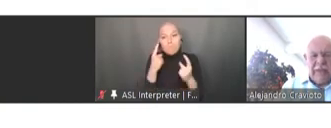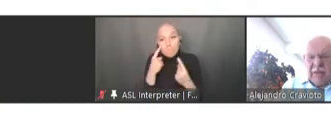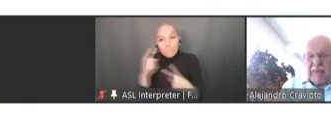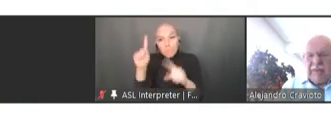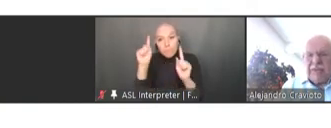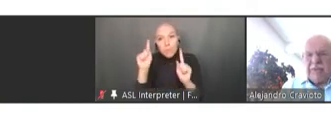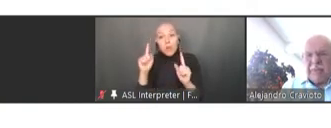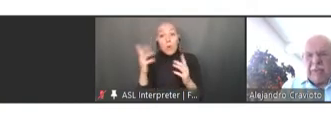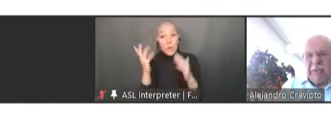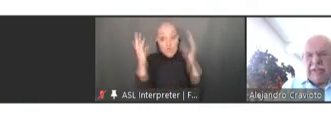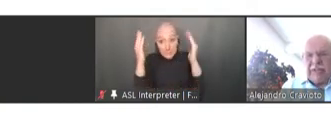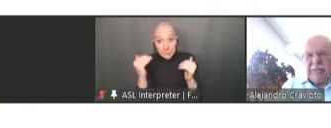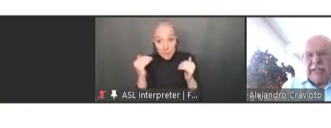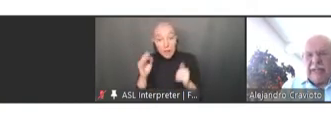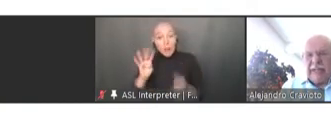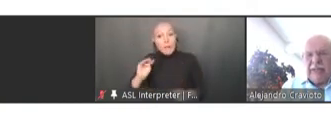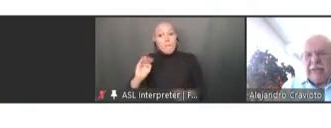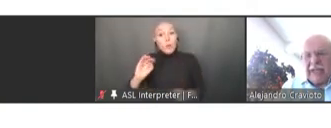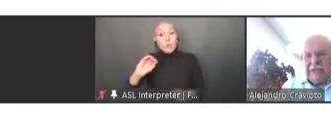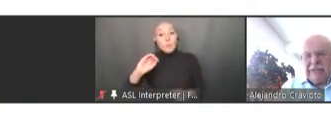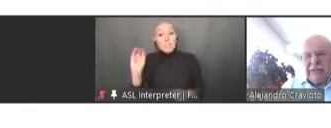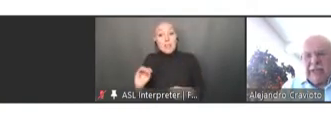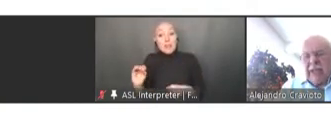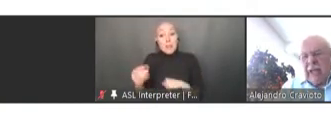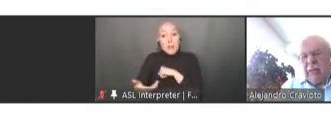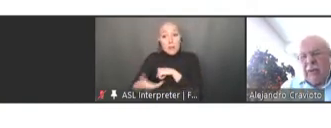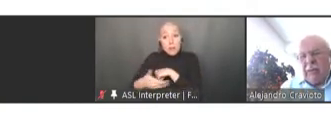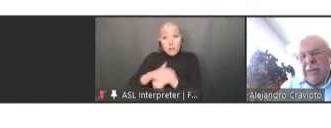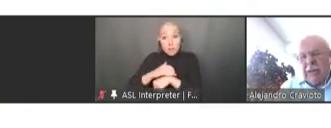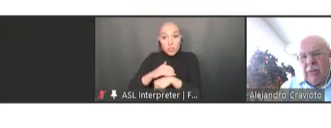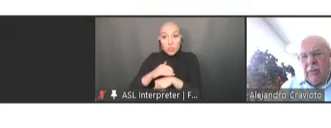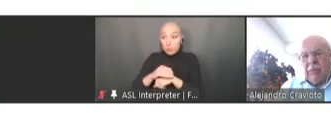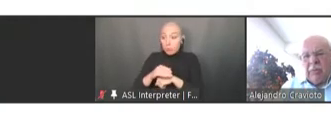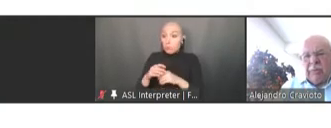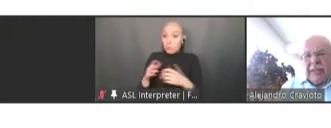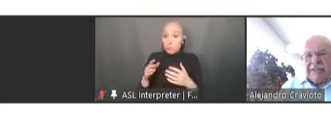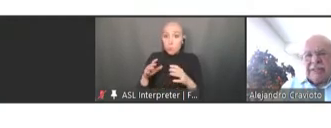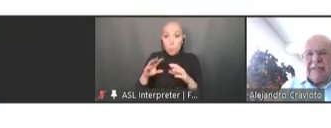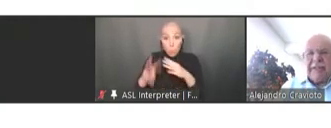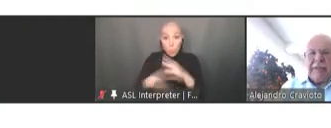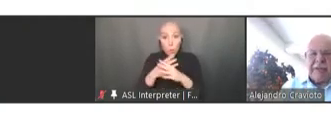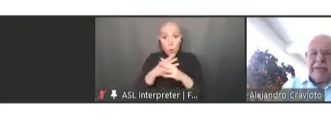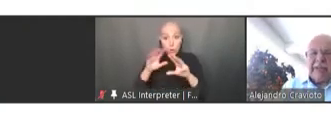coverage of the population by the end of last year and what we hoped would be a 70-percent